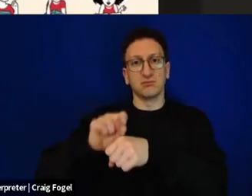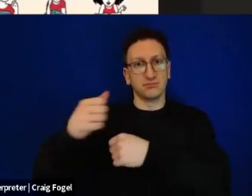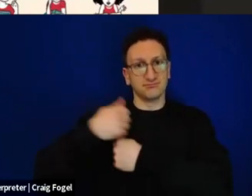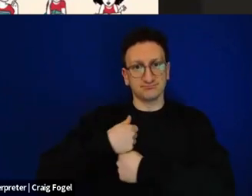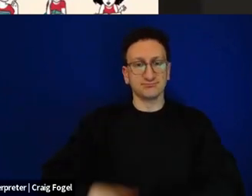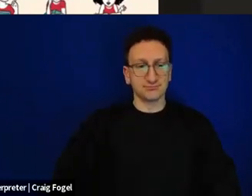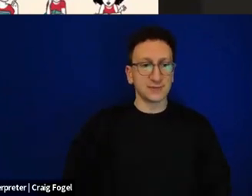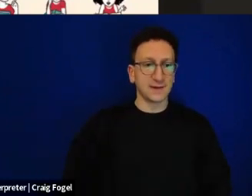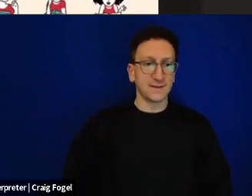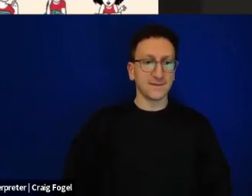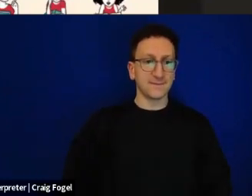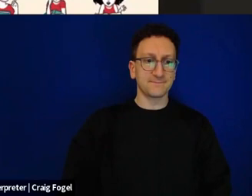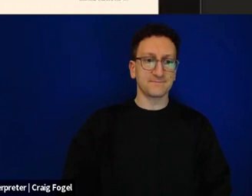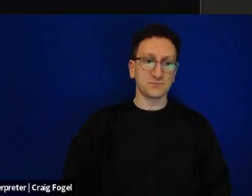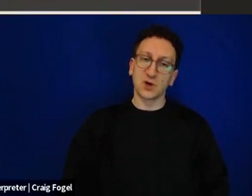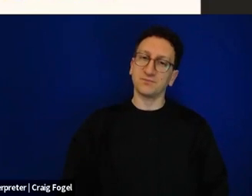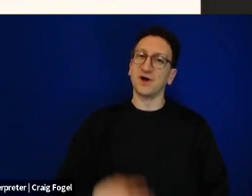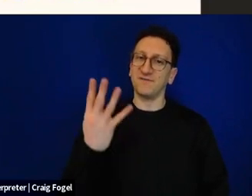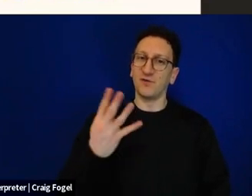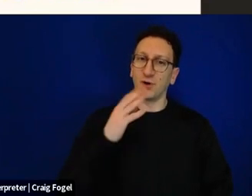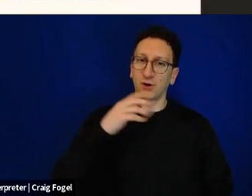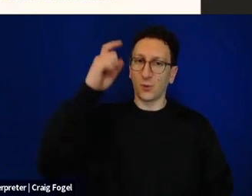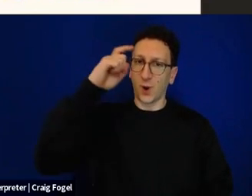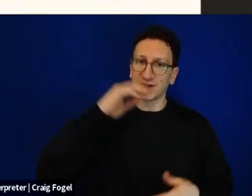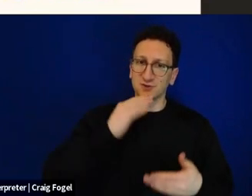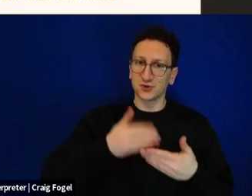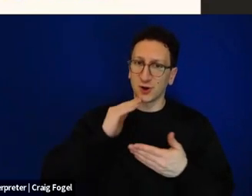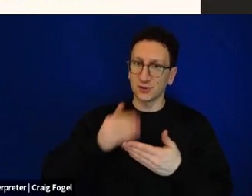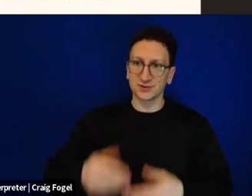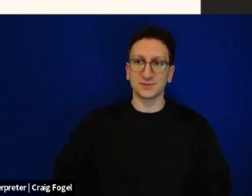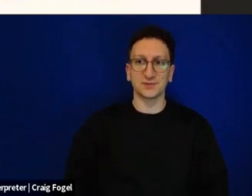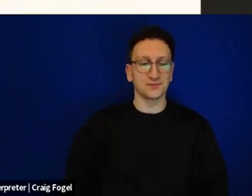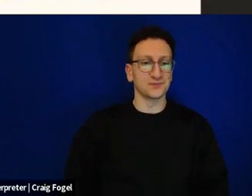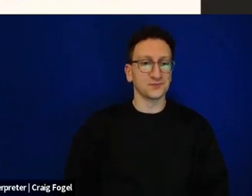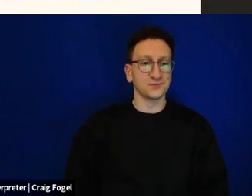These are the very timely four daughters, and in our edition we also translated them